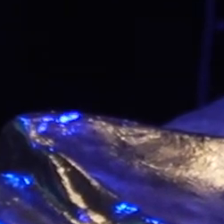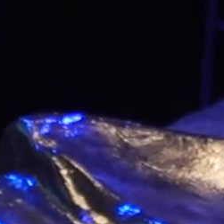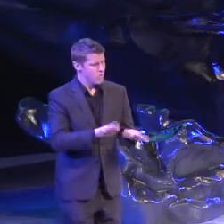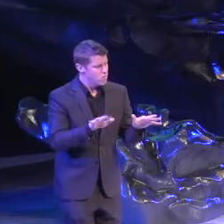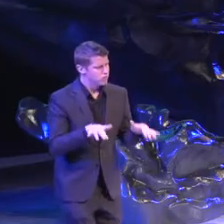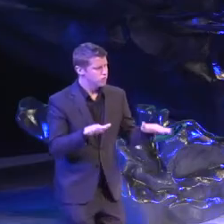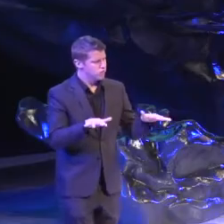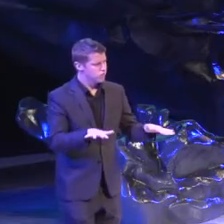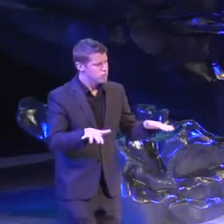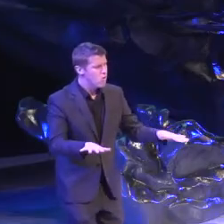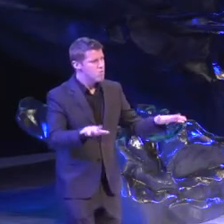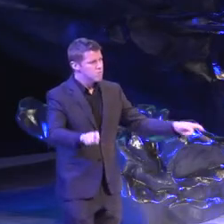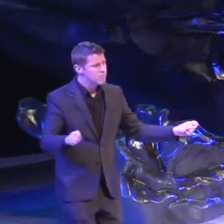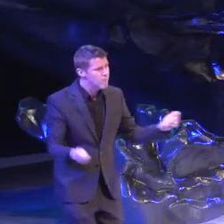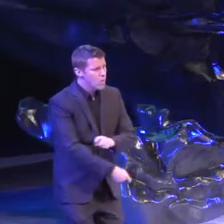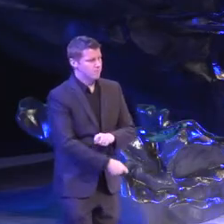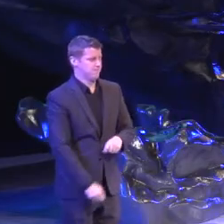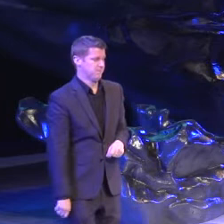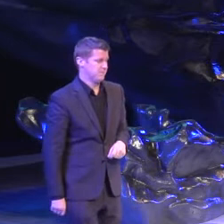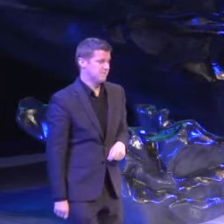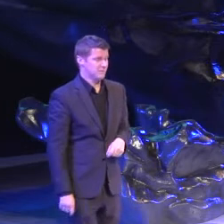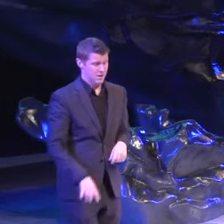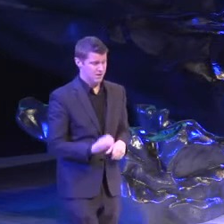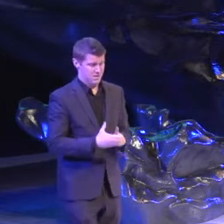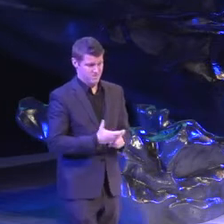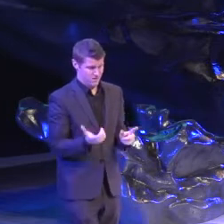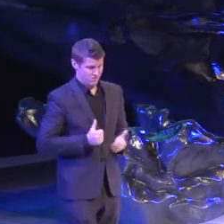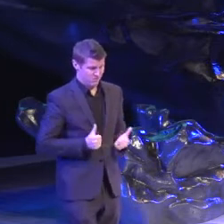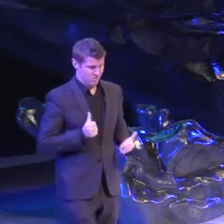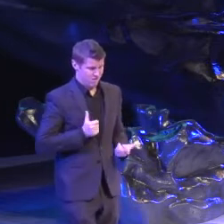Take it home, we being we is revolutionary